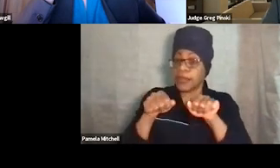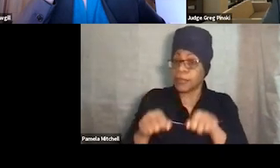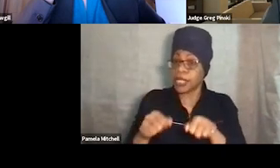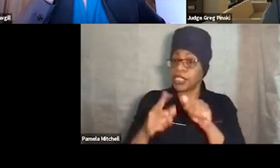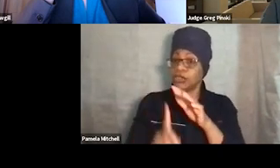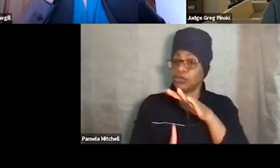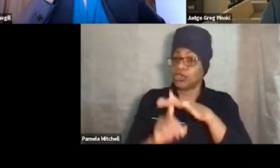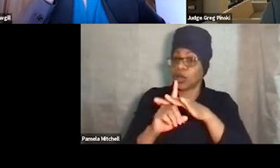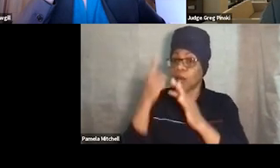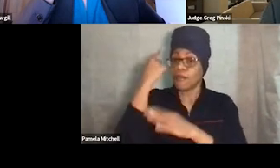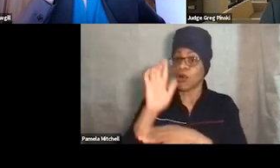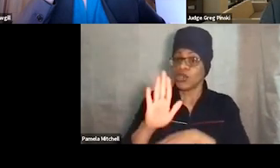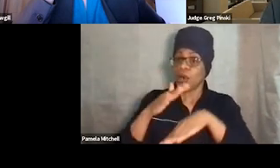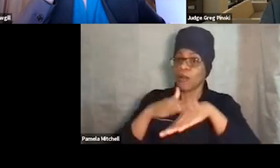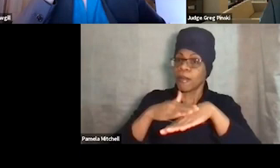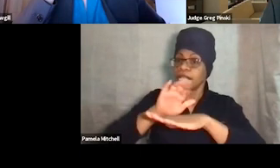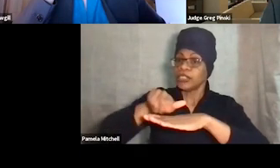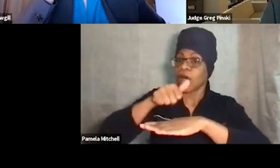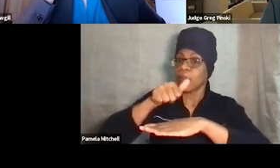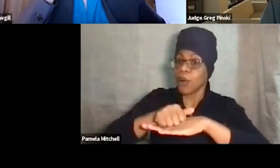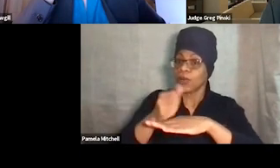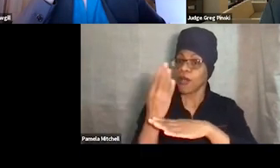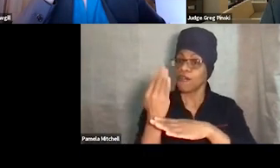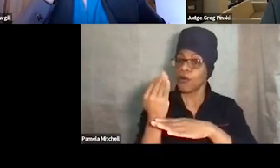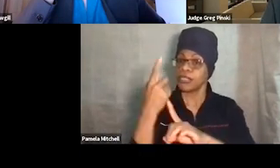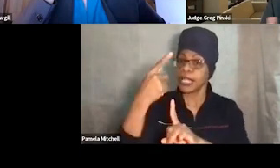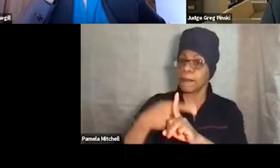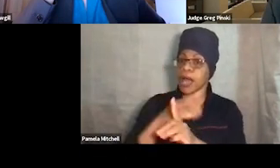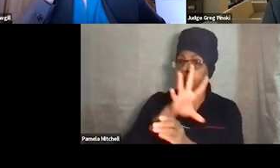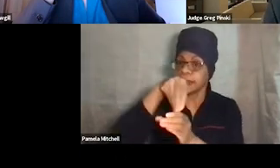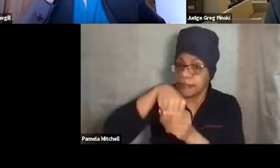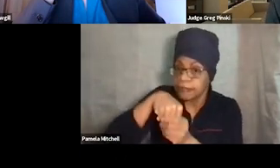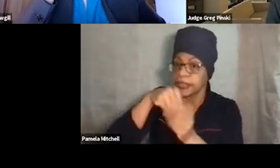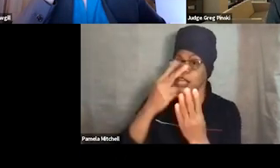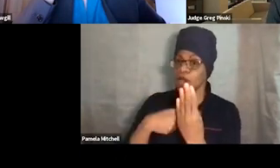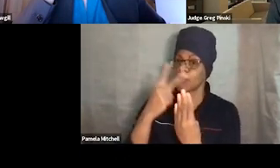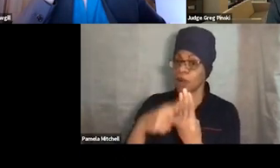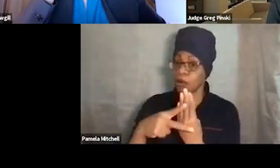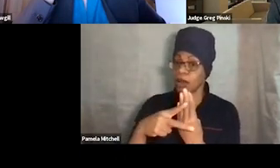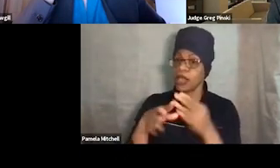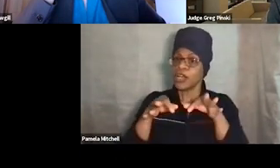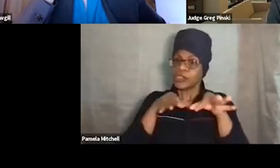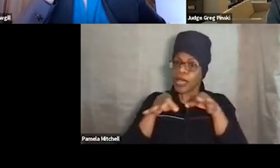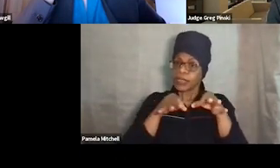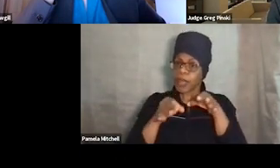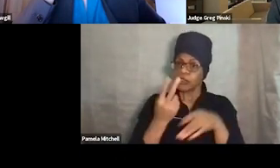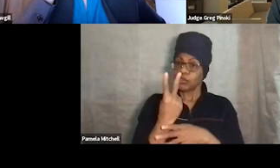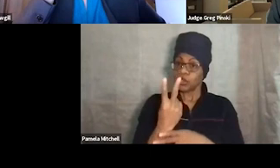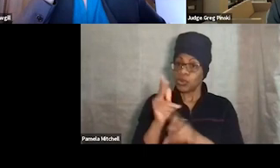for your probation appointments 14 months into the program." So explaining to those two participants